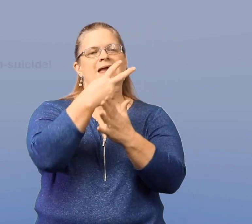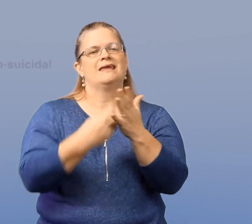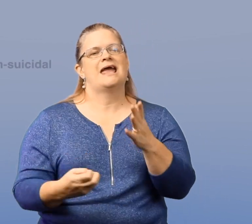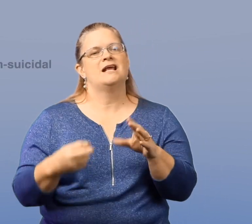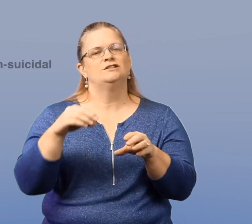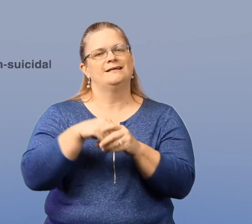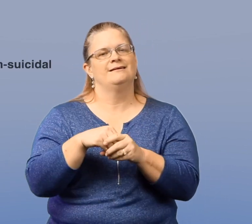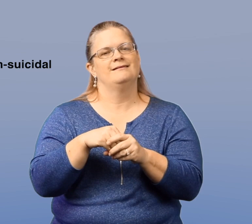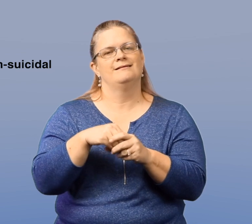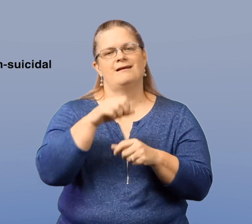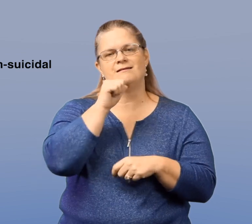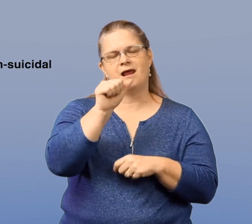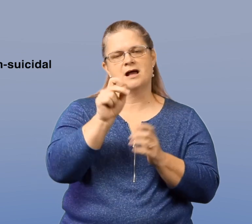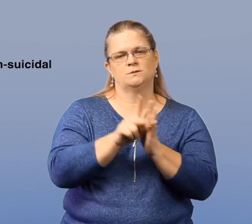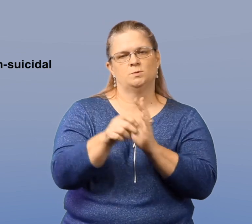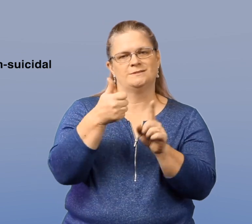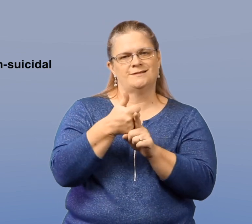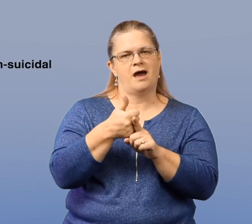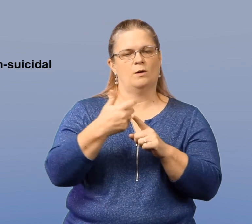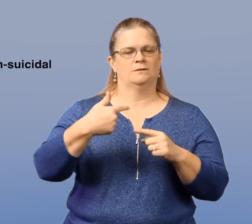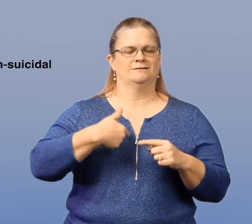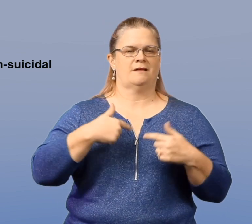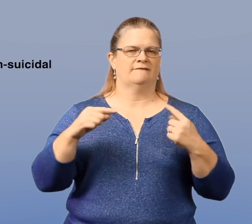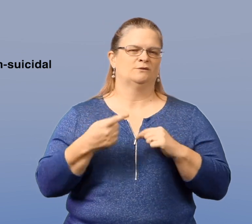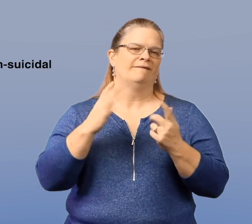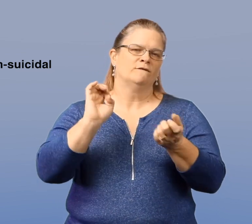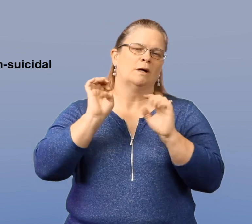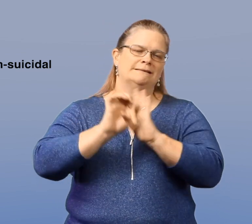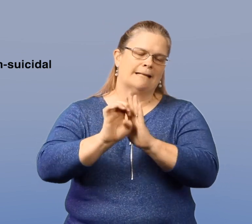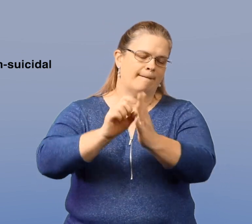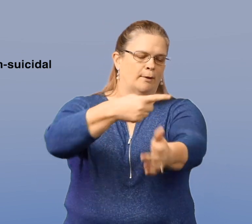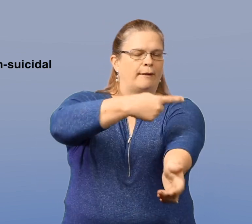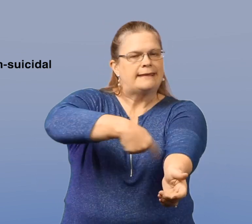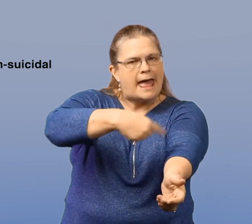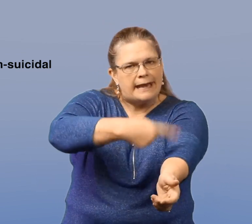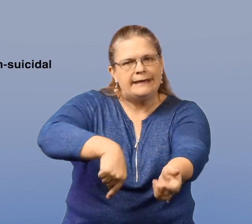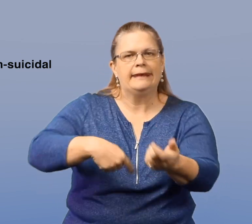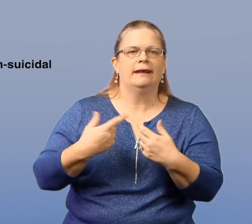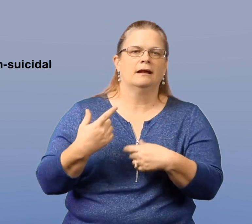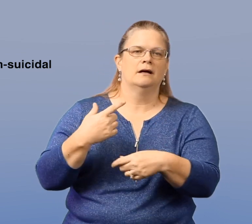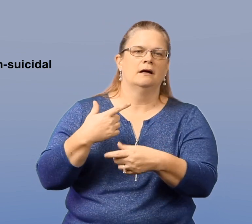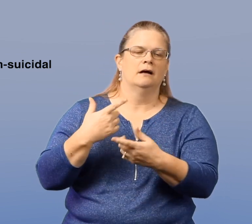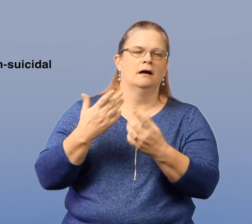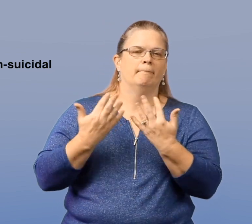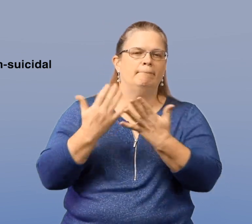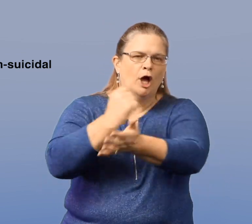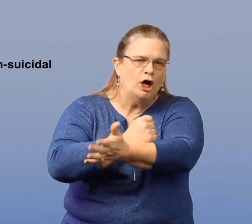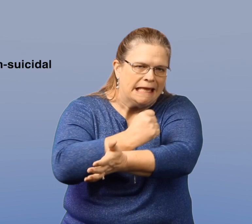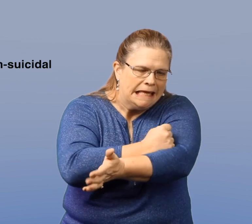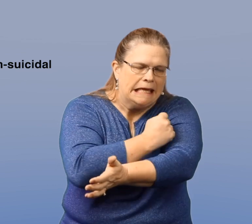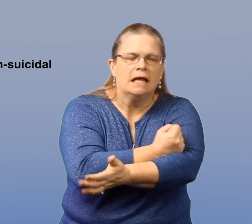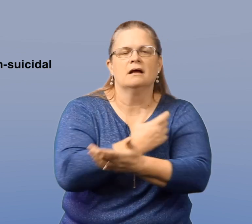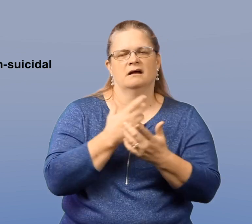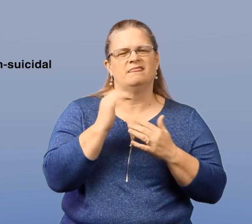Engaging in non-suicidal but self-injurious behavior such as cutting, burning,